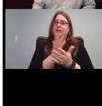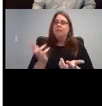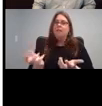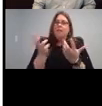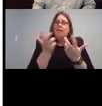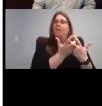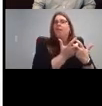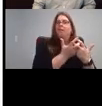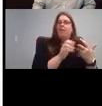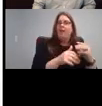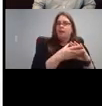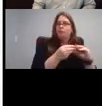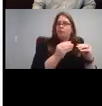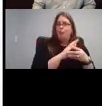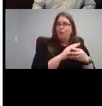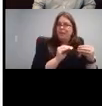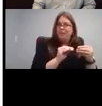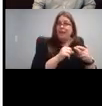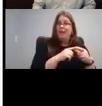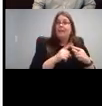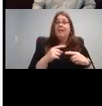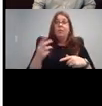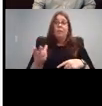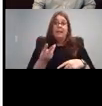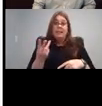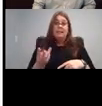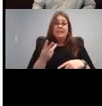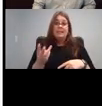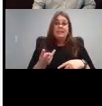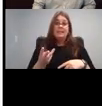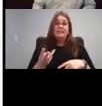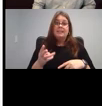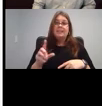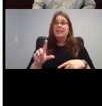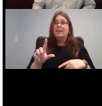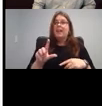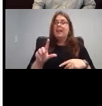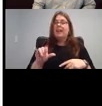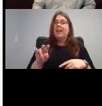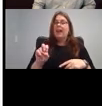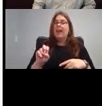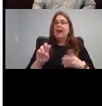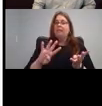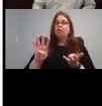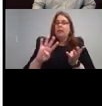And then third Wednesday. They did a they did a live stream and they talked about it From science for science for